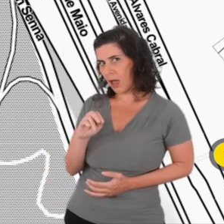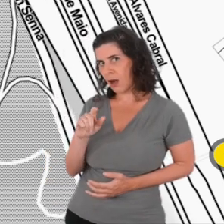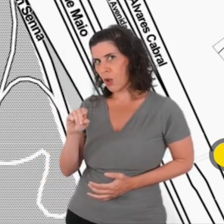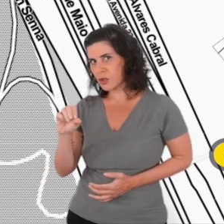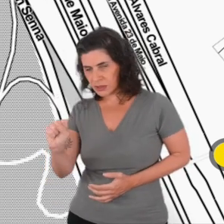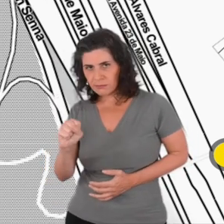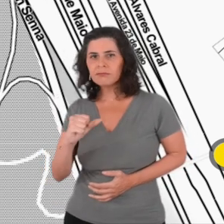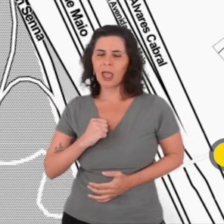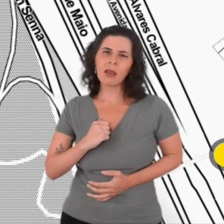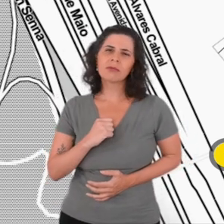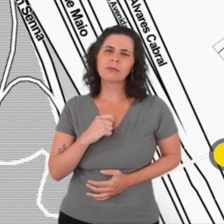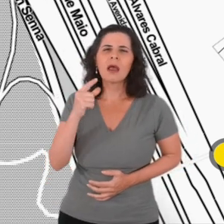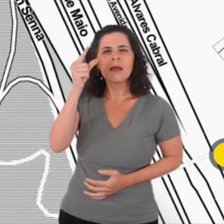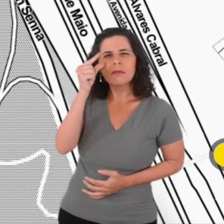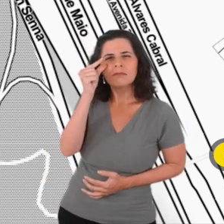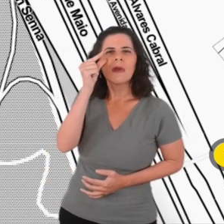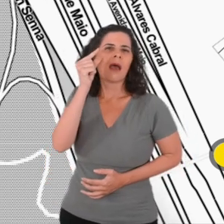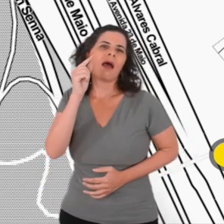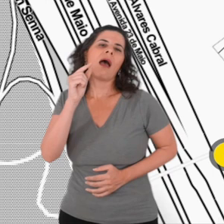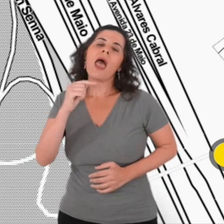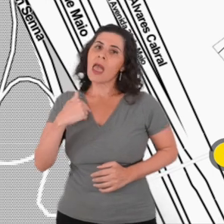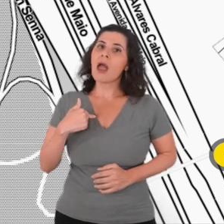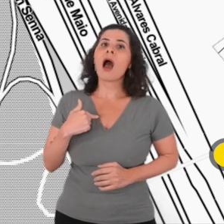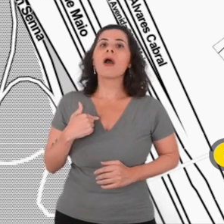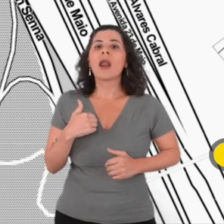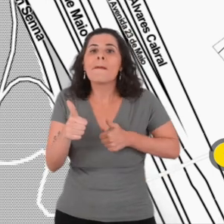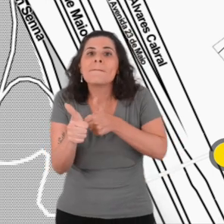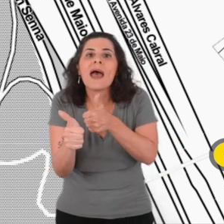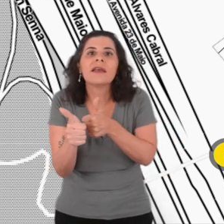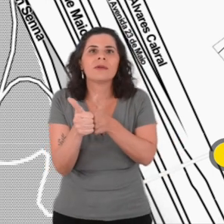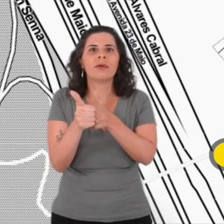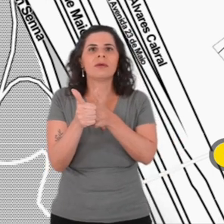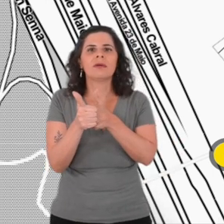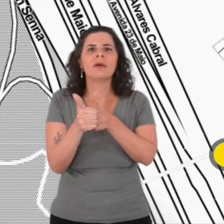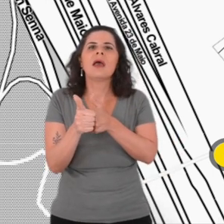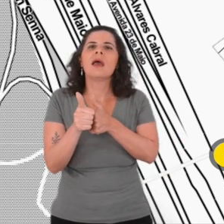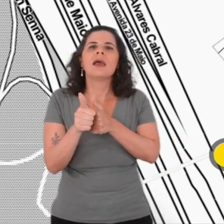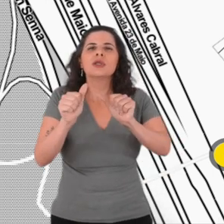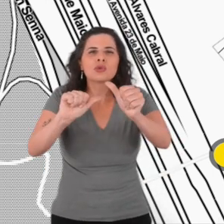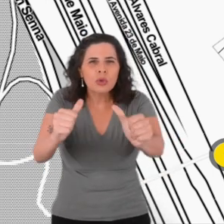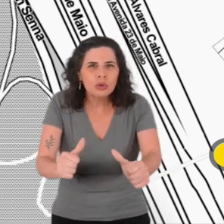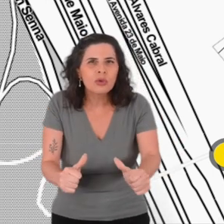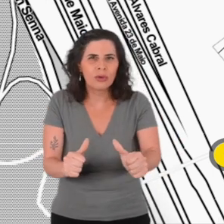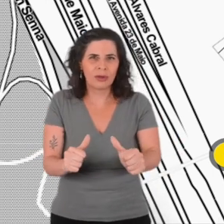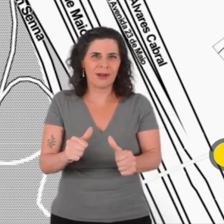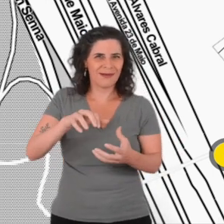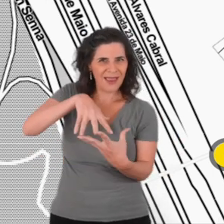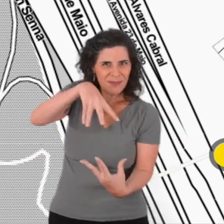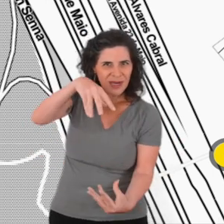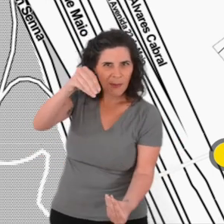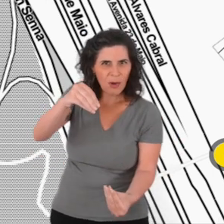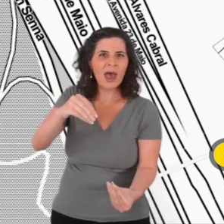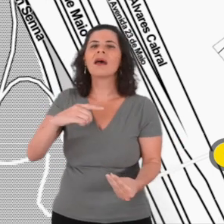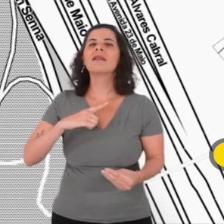I'm now in front of a sculpture at the Ibirapuera Park, titled Craca.